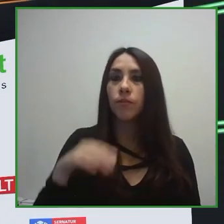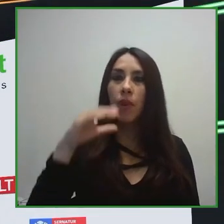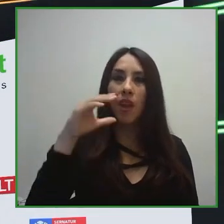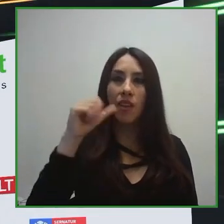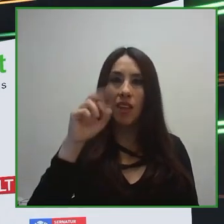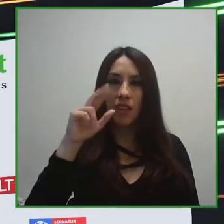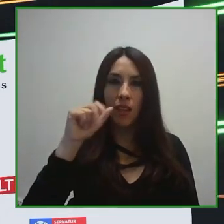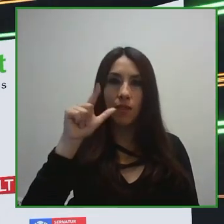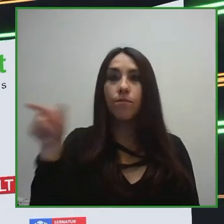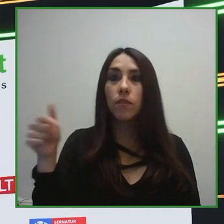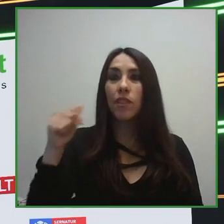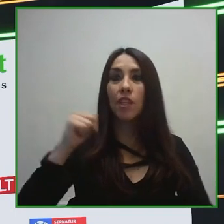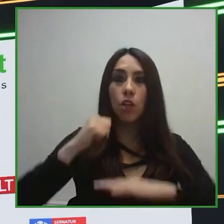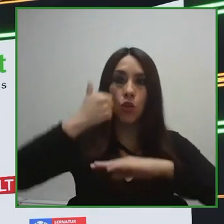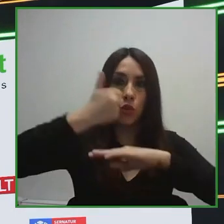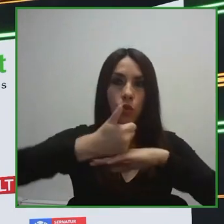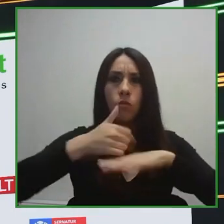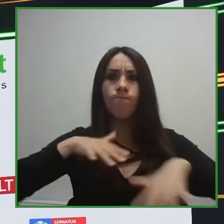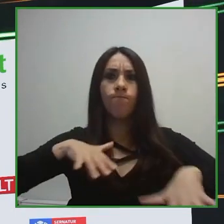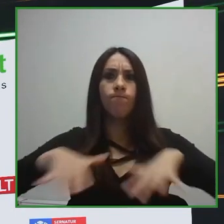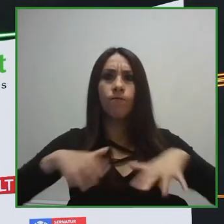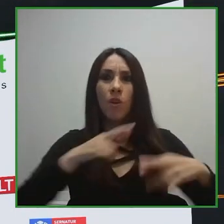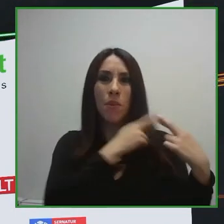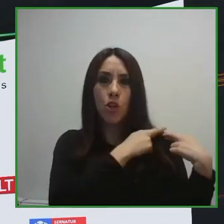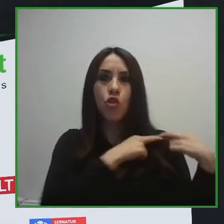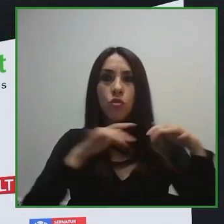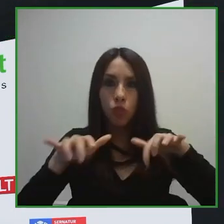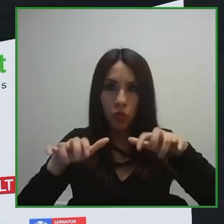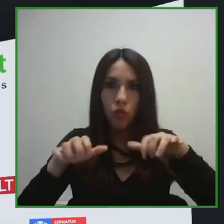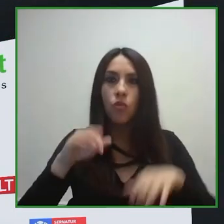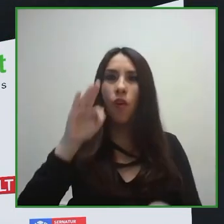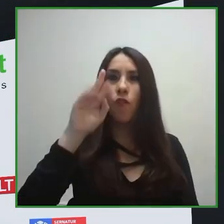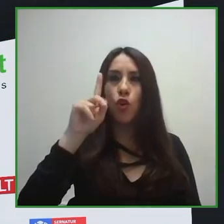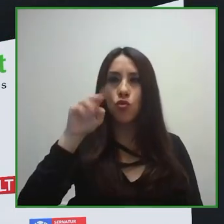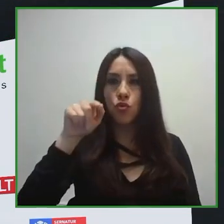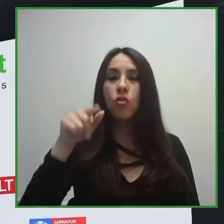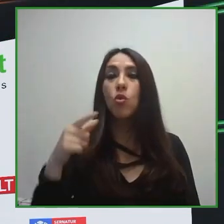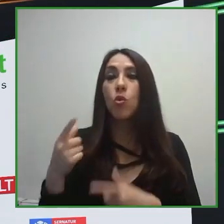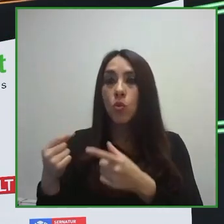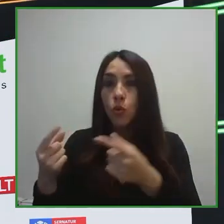of Fundación Eres, which is actually an organization of unicycle.